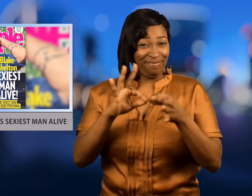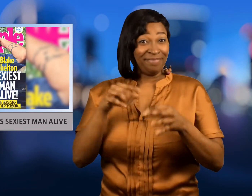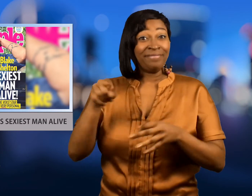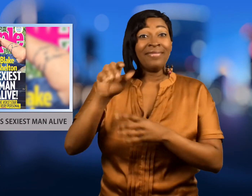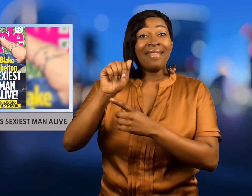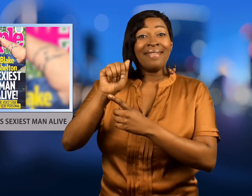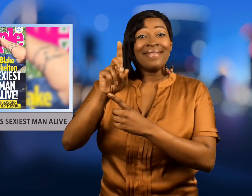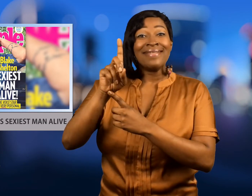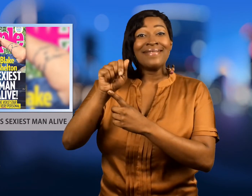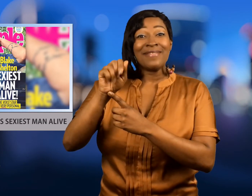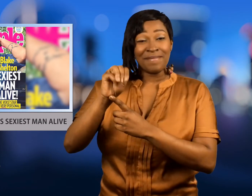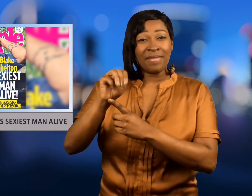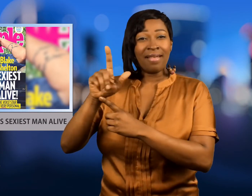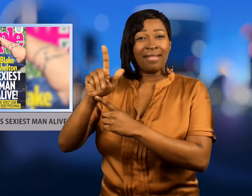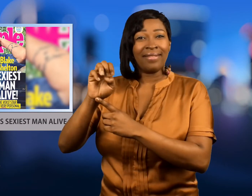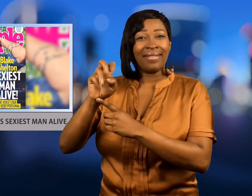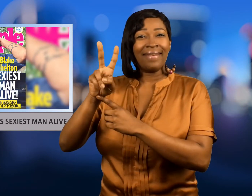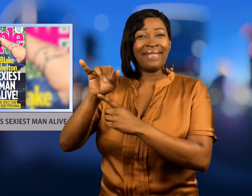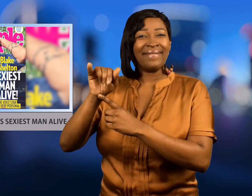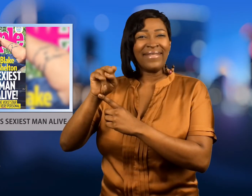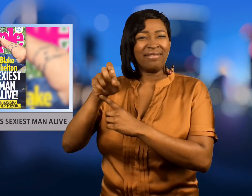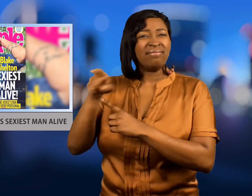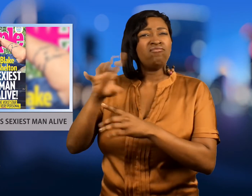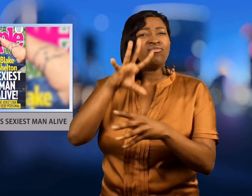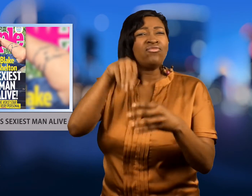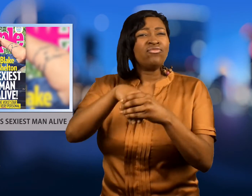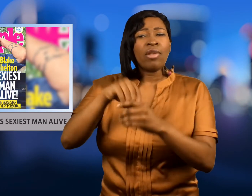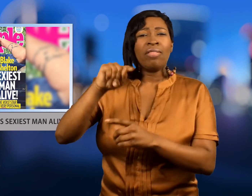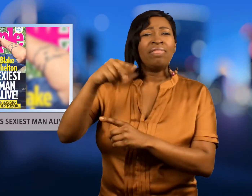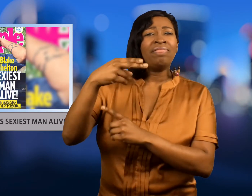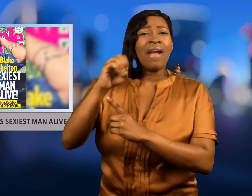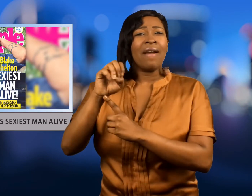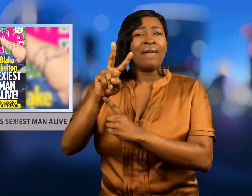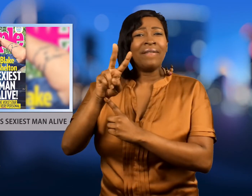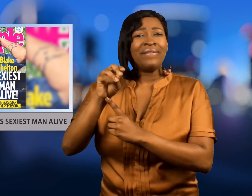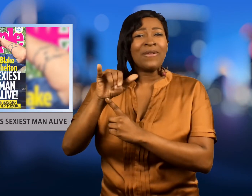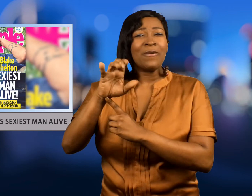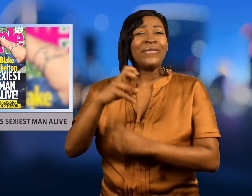to brag about it to Adam Levine, his fellow